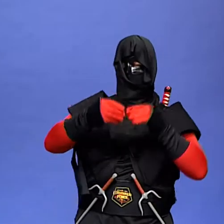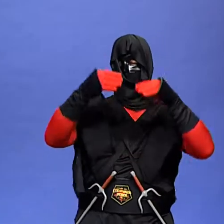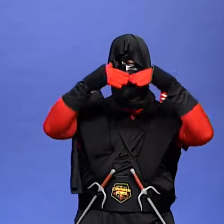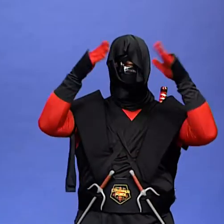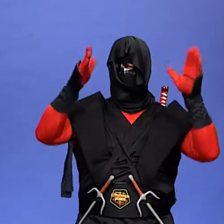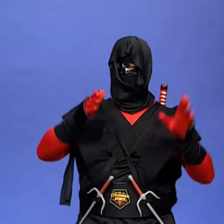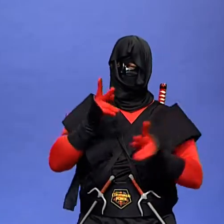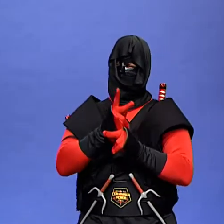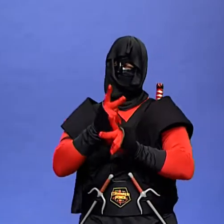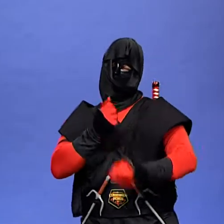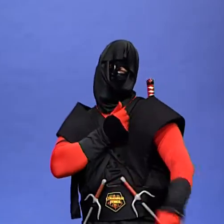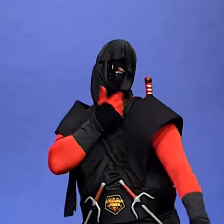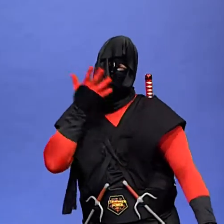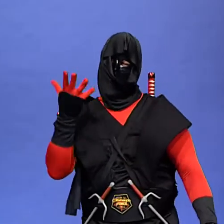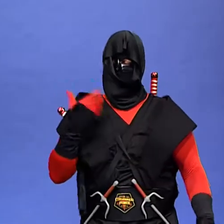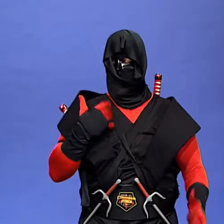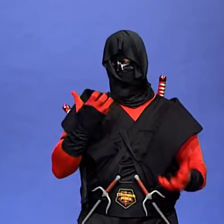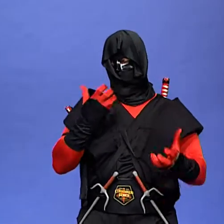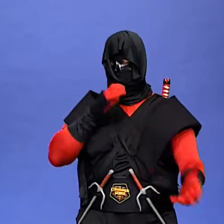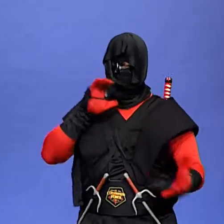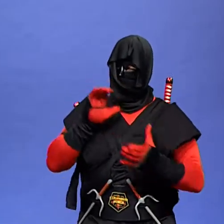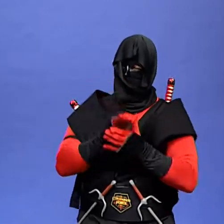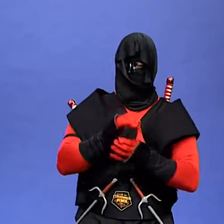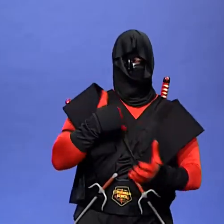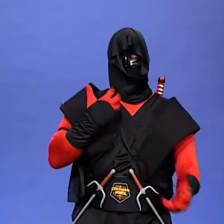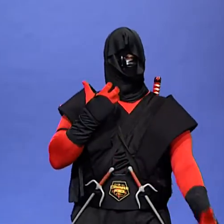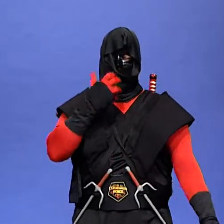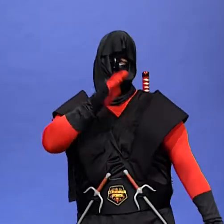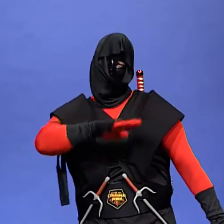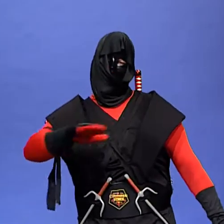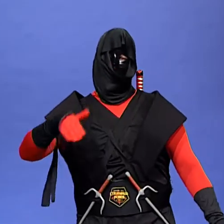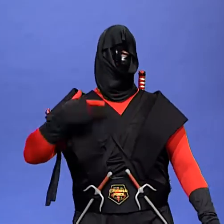I want a wife and I want children and so I need a house